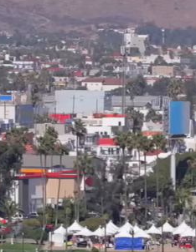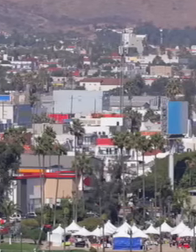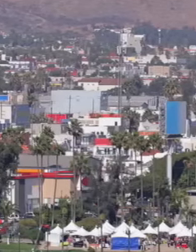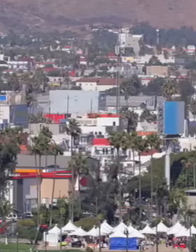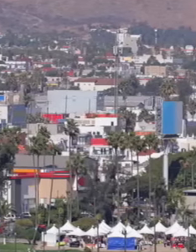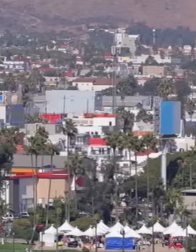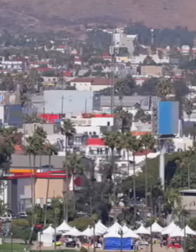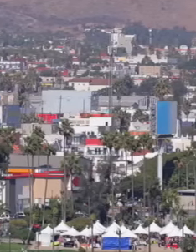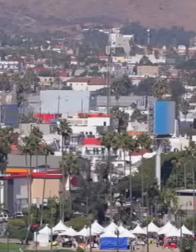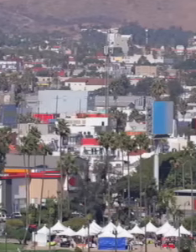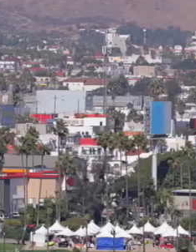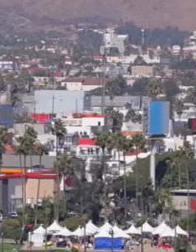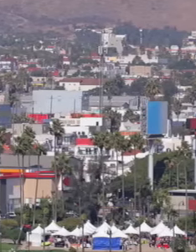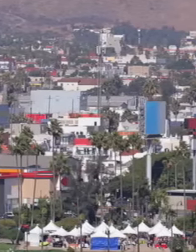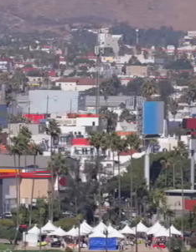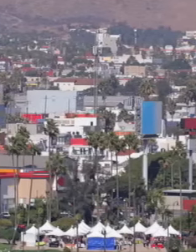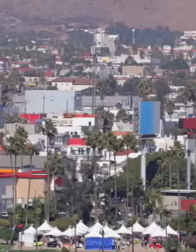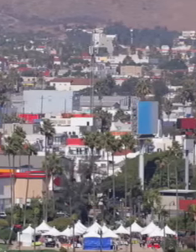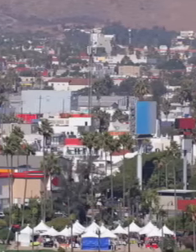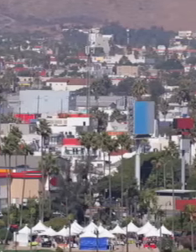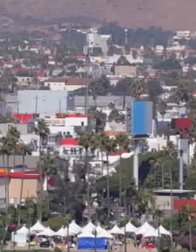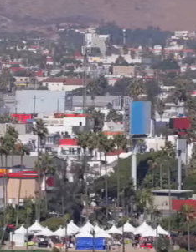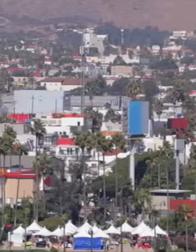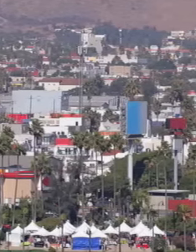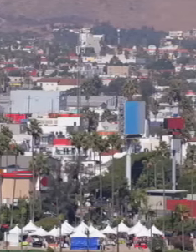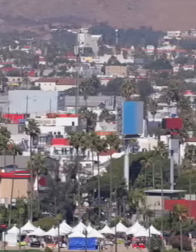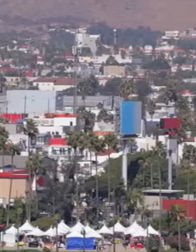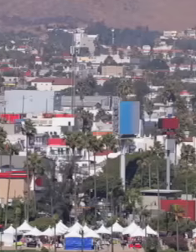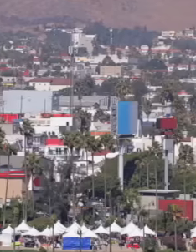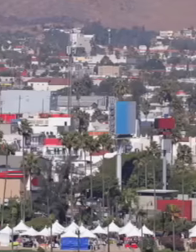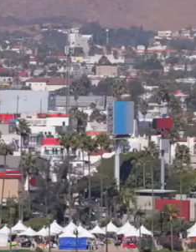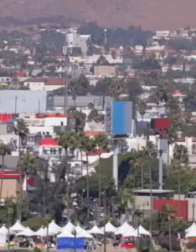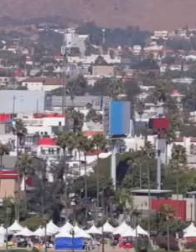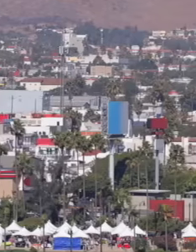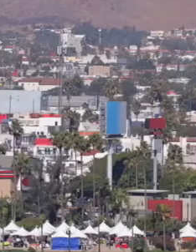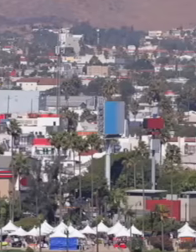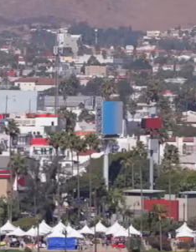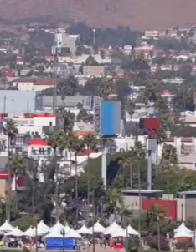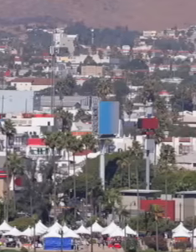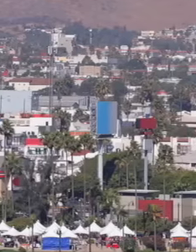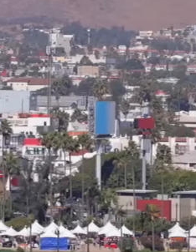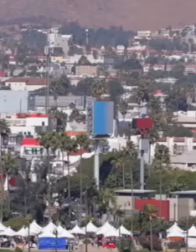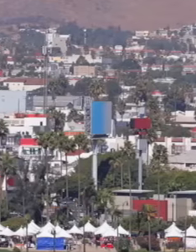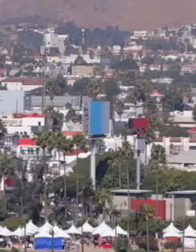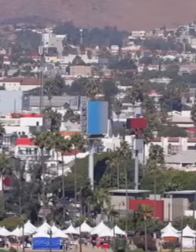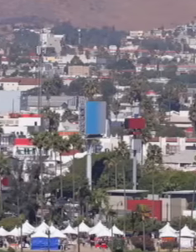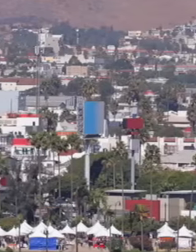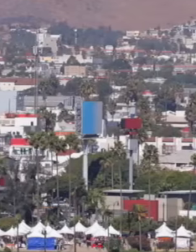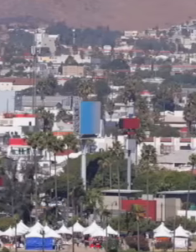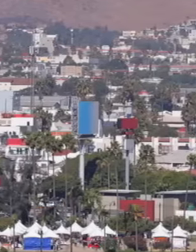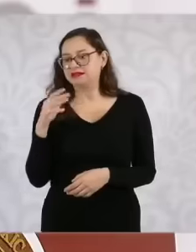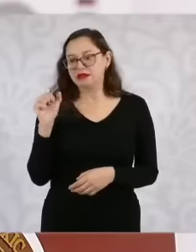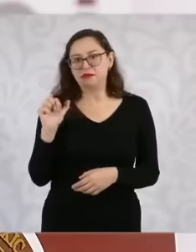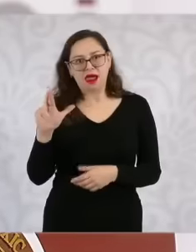fully strengthened state police. That is where the national guard will play an important role,